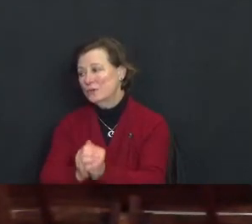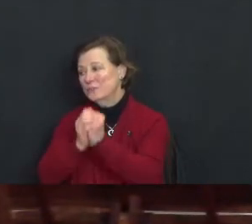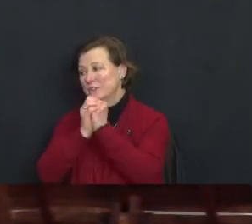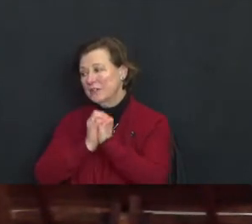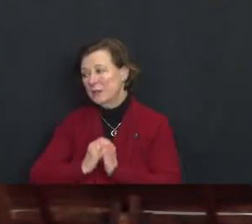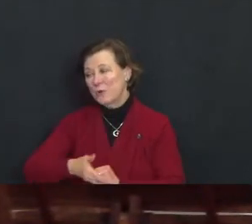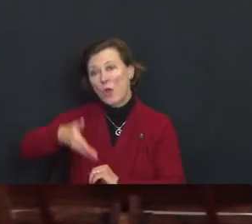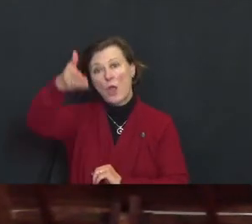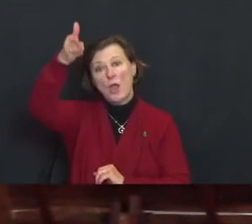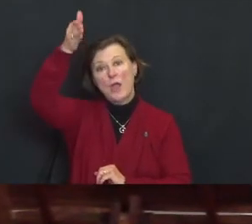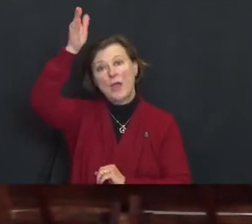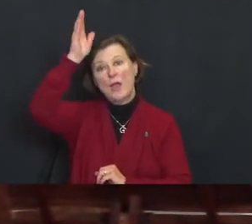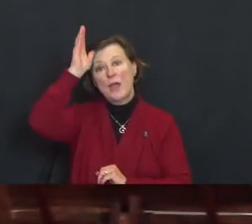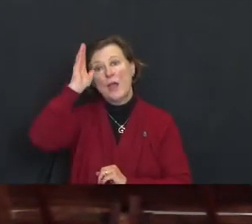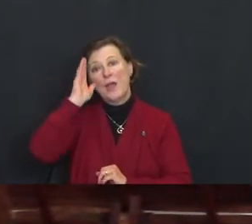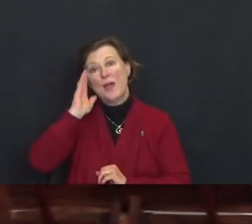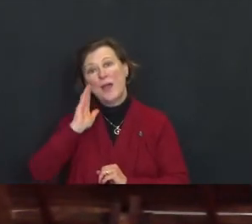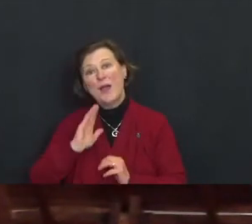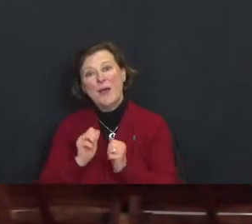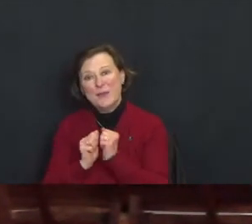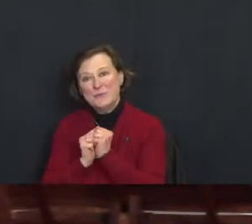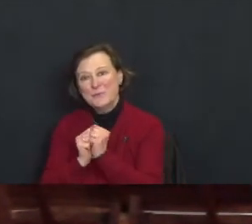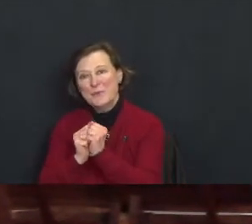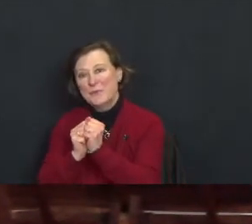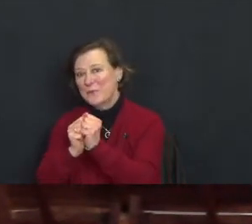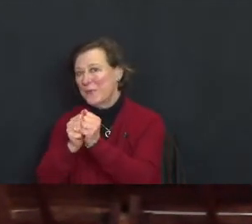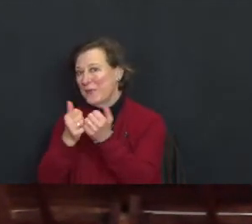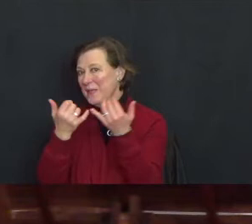god with this happy new year.